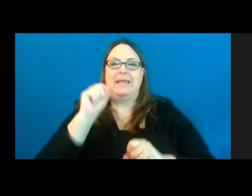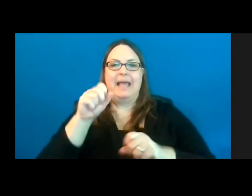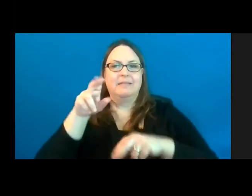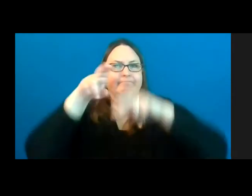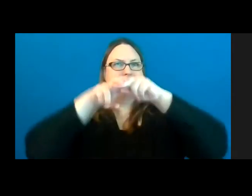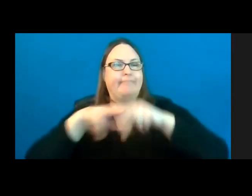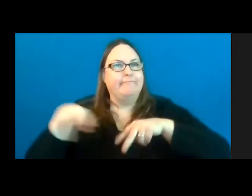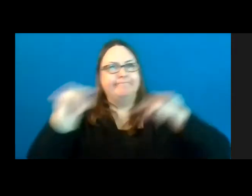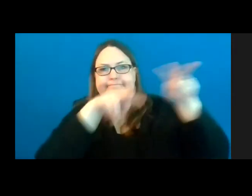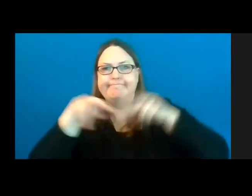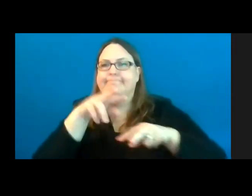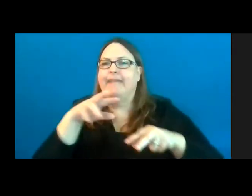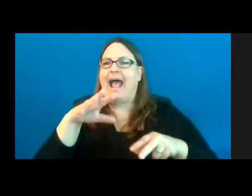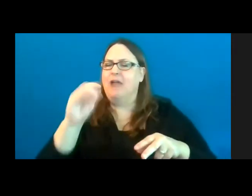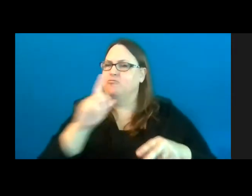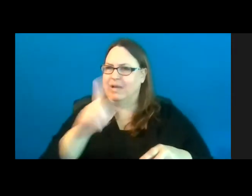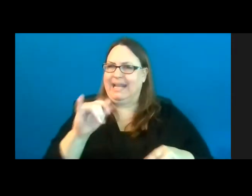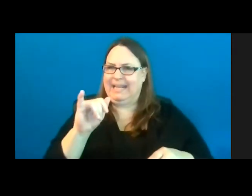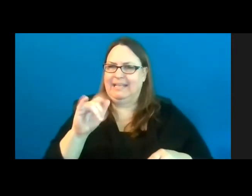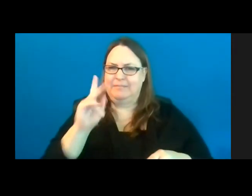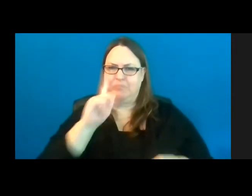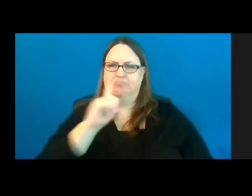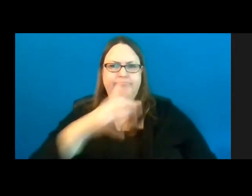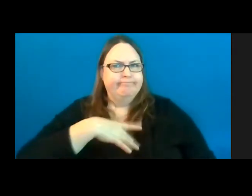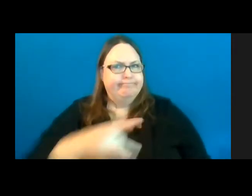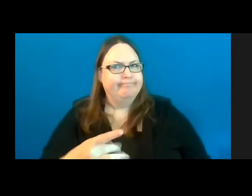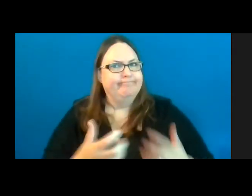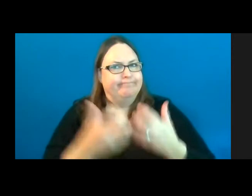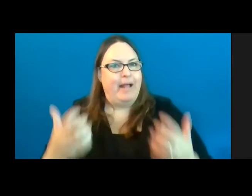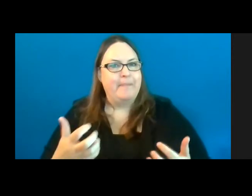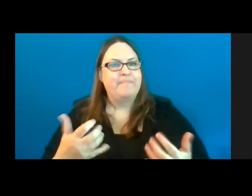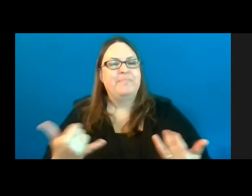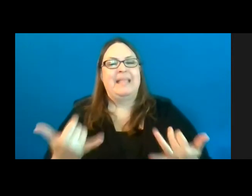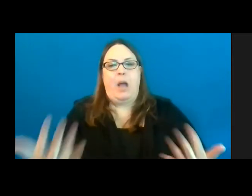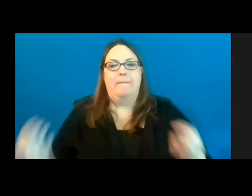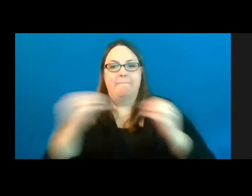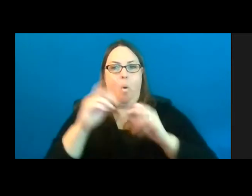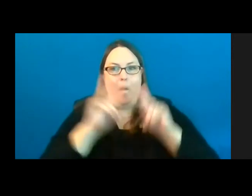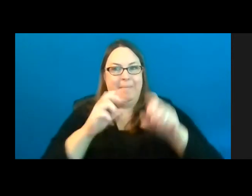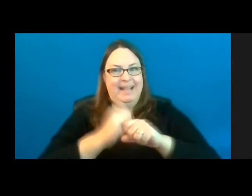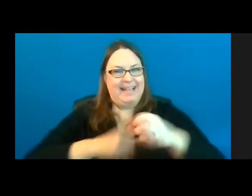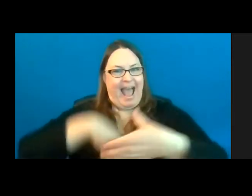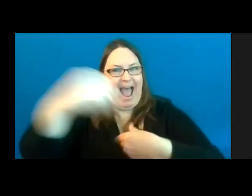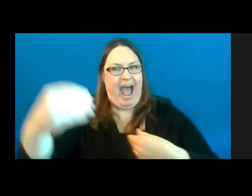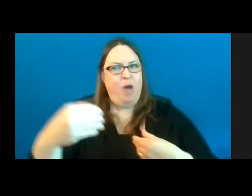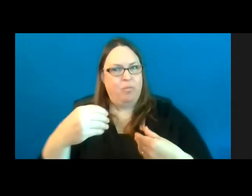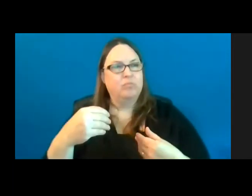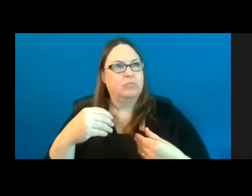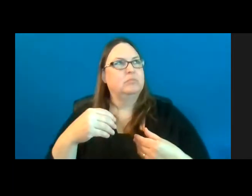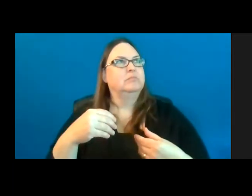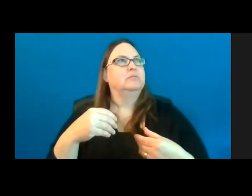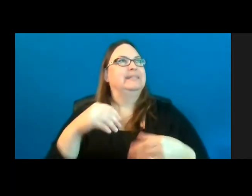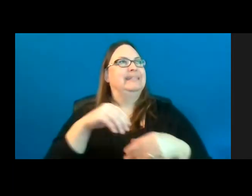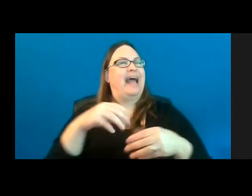The amount of people we’re getting out into the outdoors in my mind is making up for the